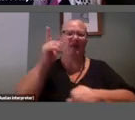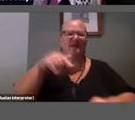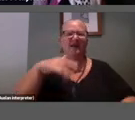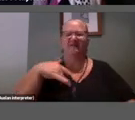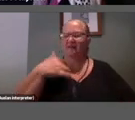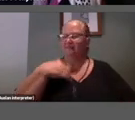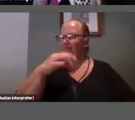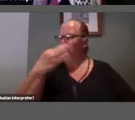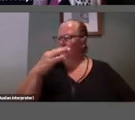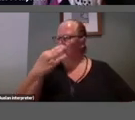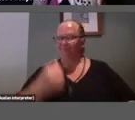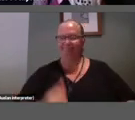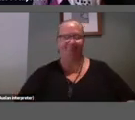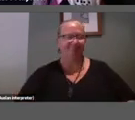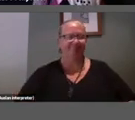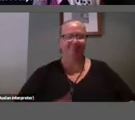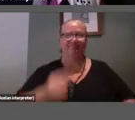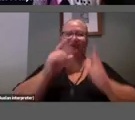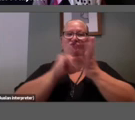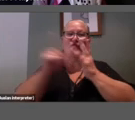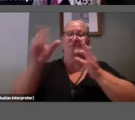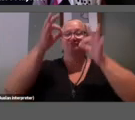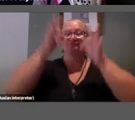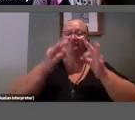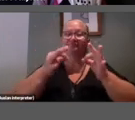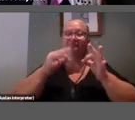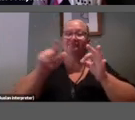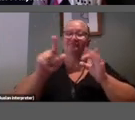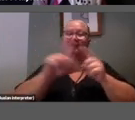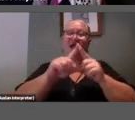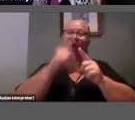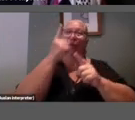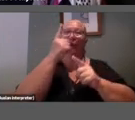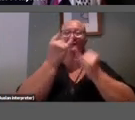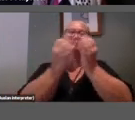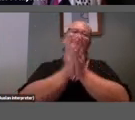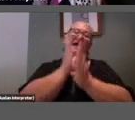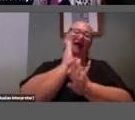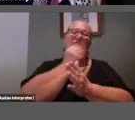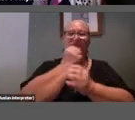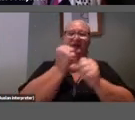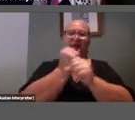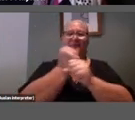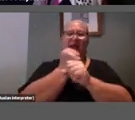decided to spend their Sunday afternoon making a gallery for their pet gerbils